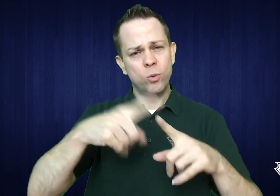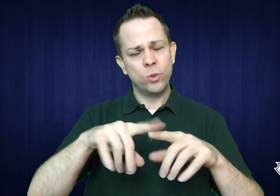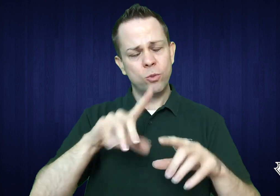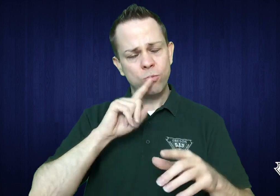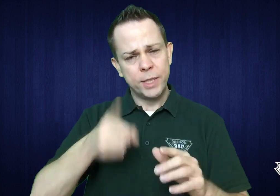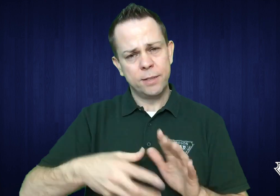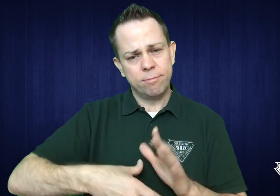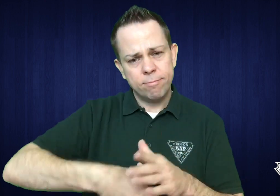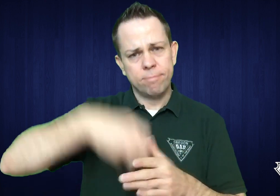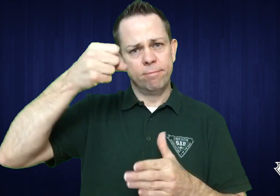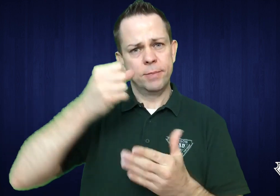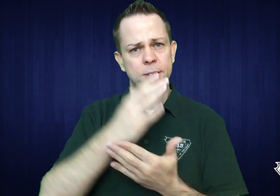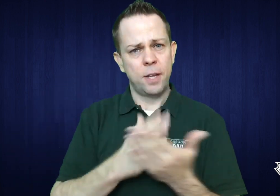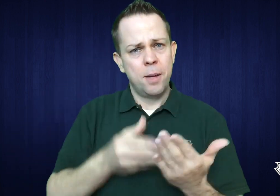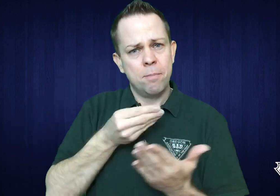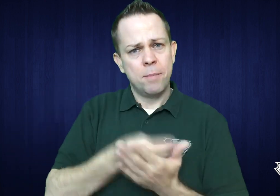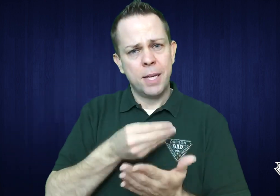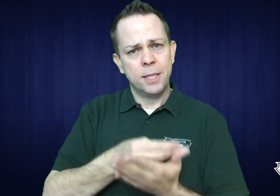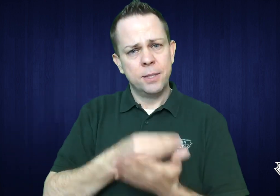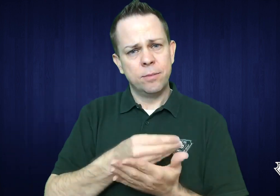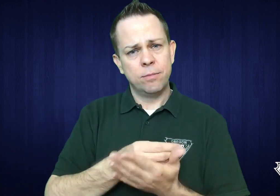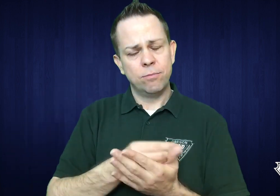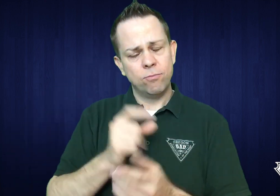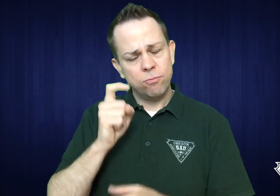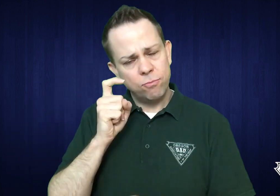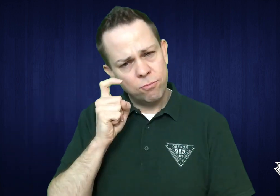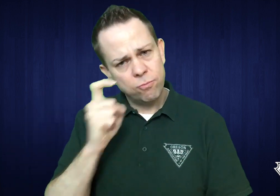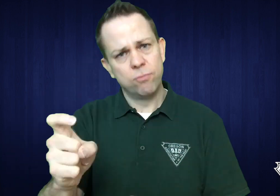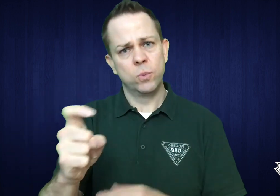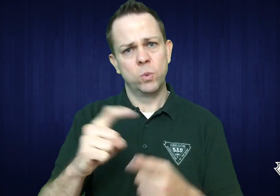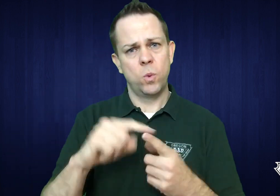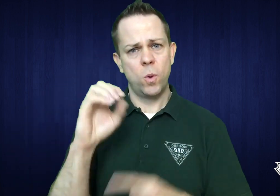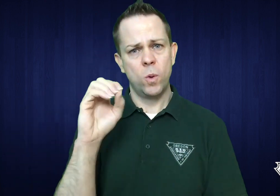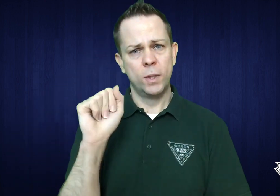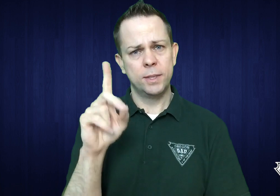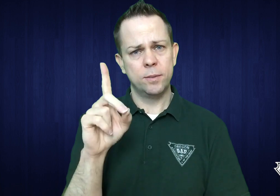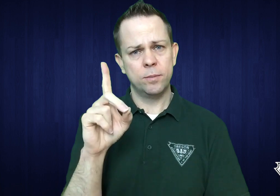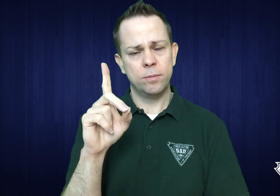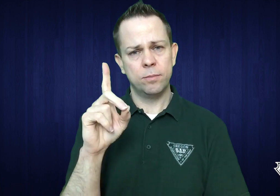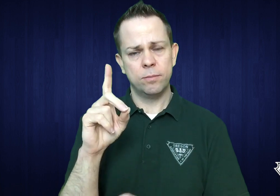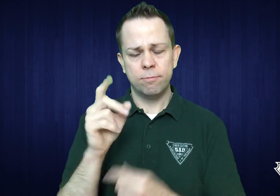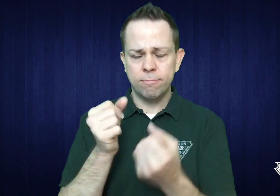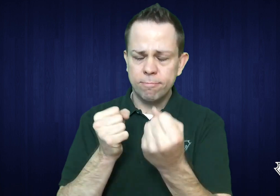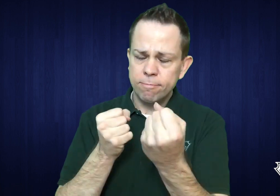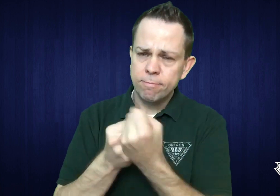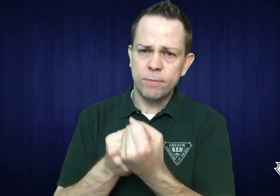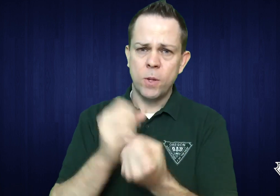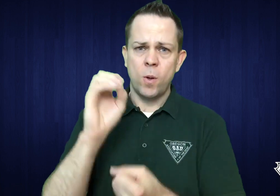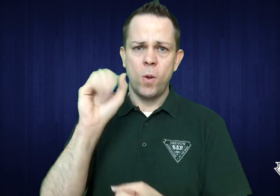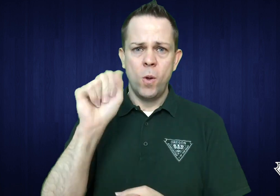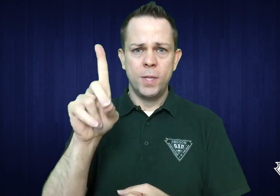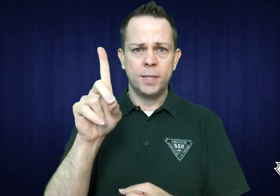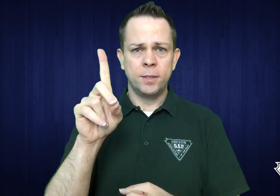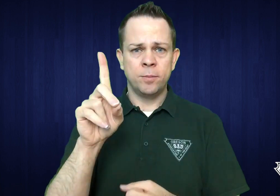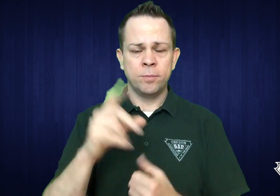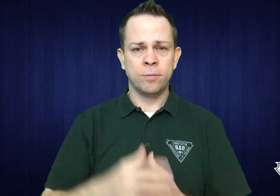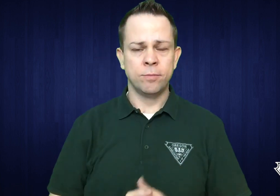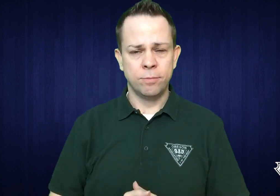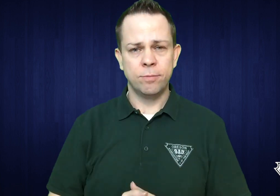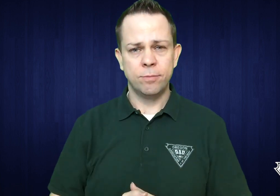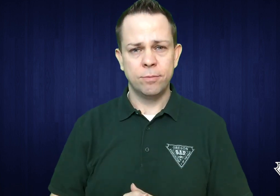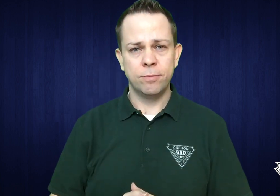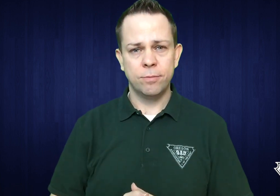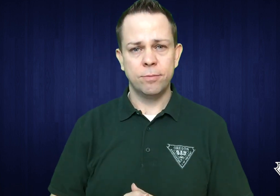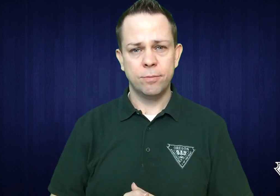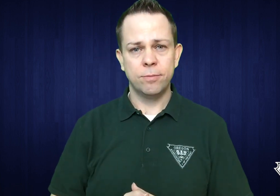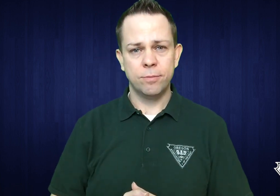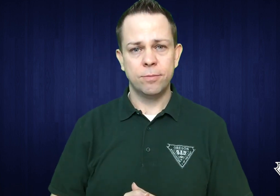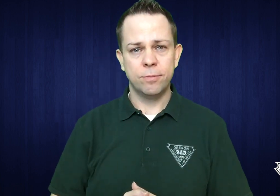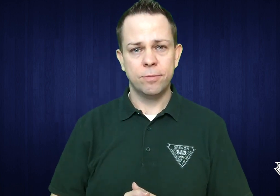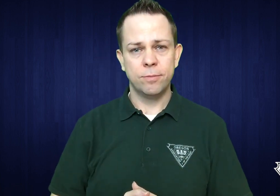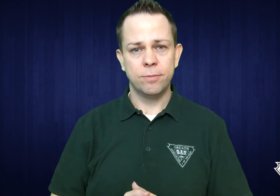I want you to reach into your pockets and donate some money to support OAD.